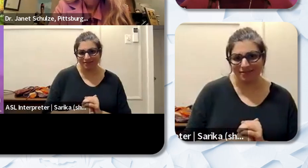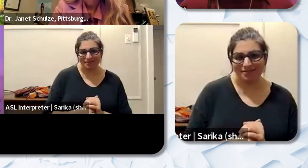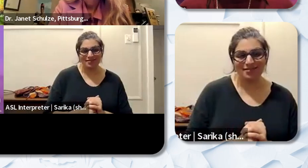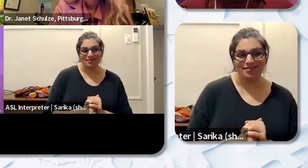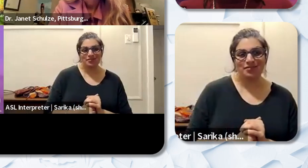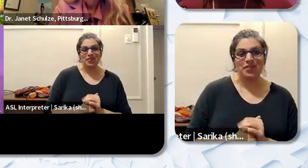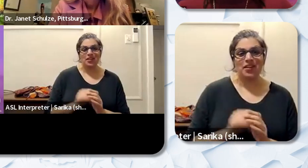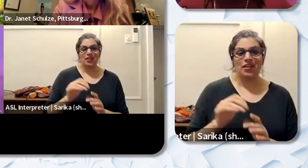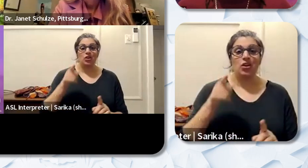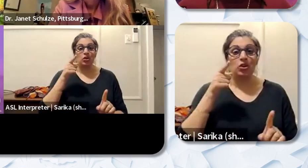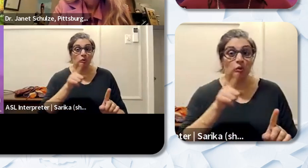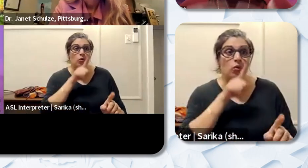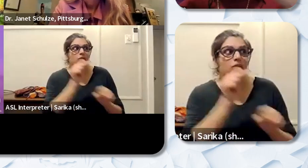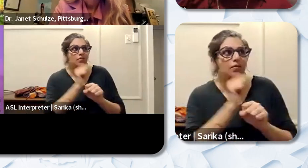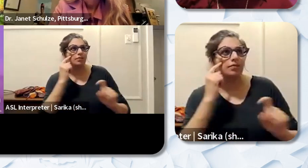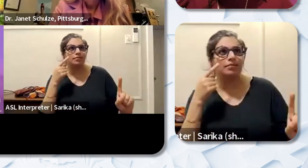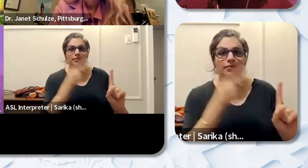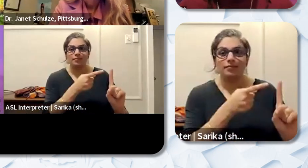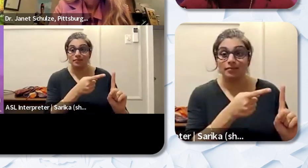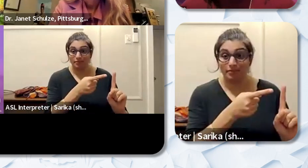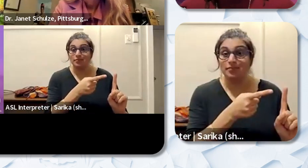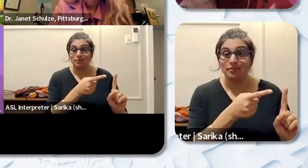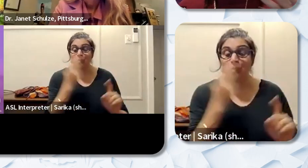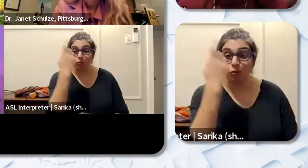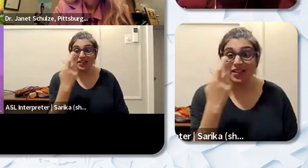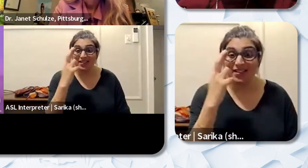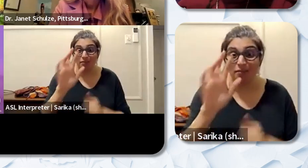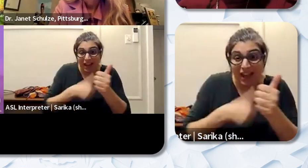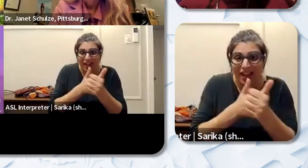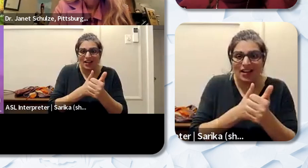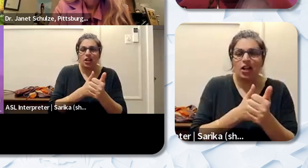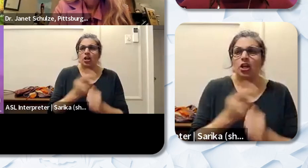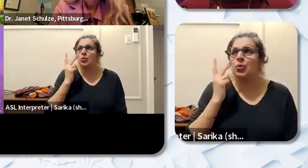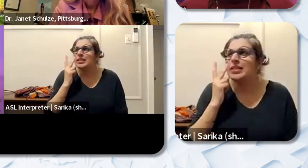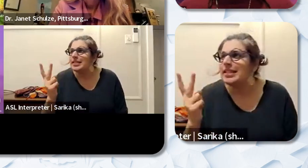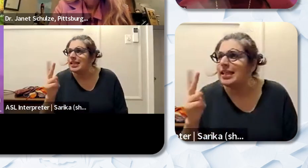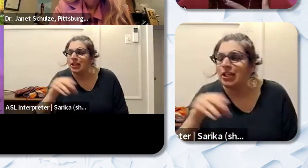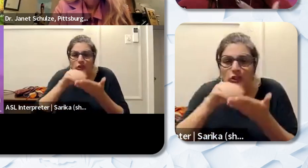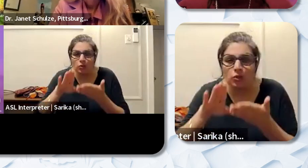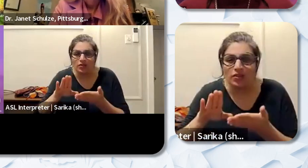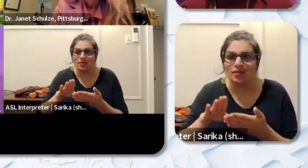intentionally making sure that you are seeing your students seeing the humanity connecting